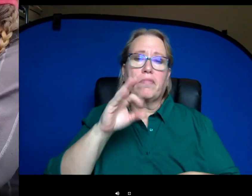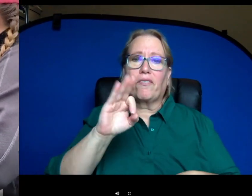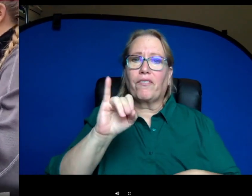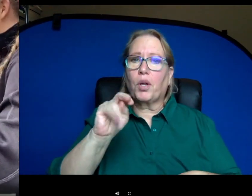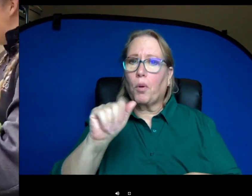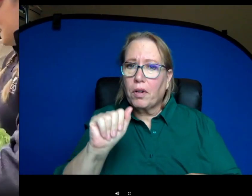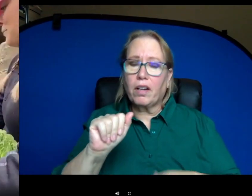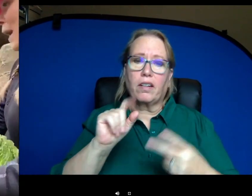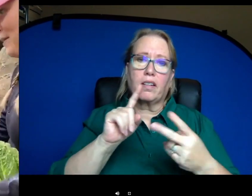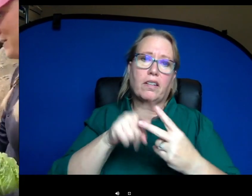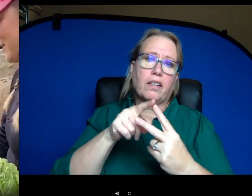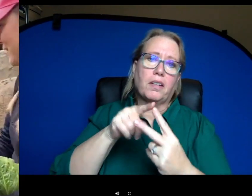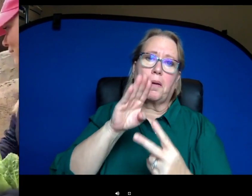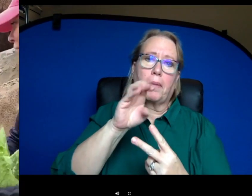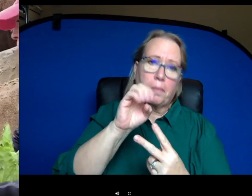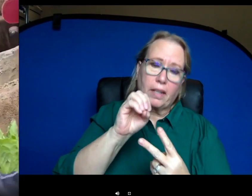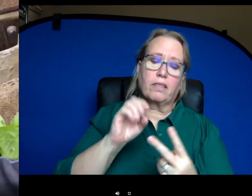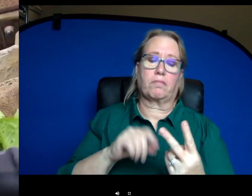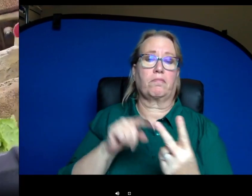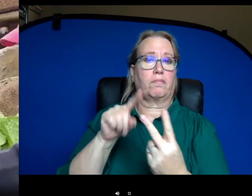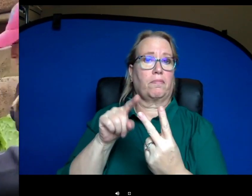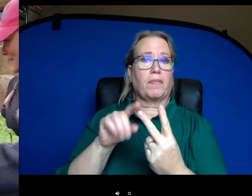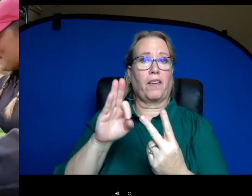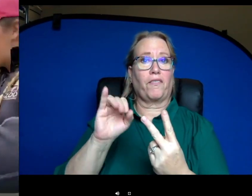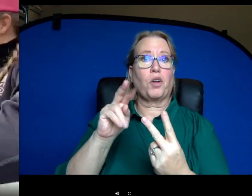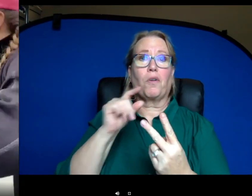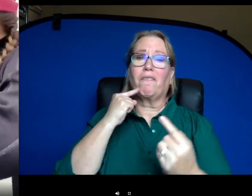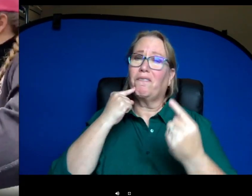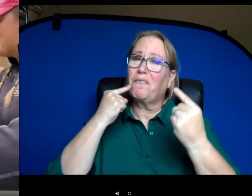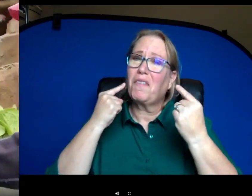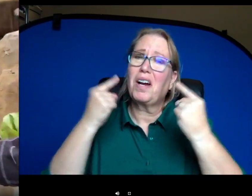if you haven't heard Fiona is a world-famous hippos because she was born